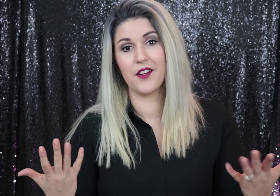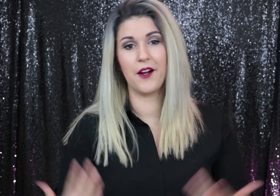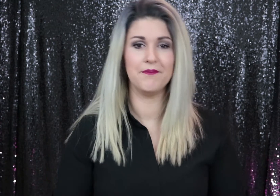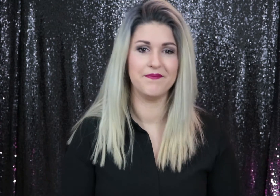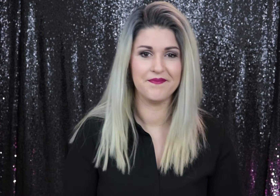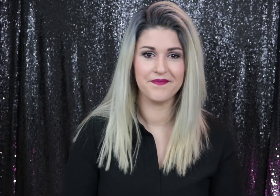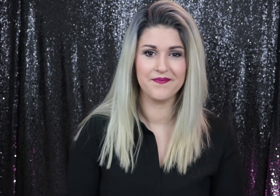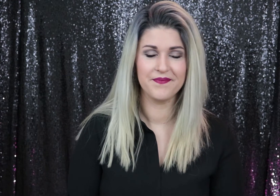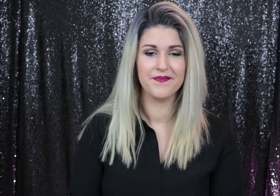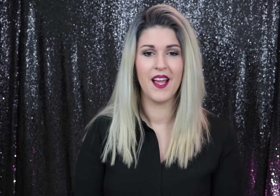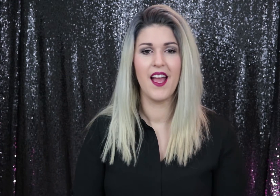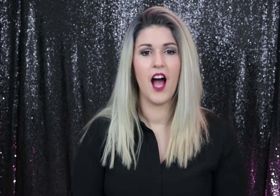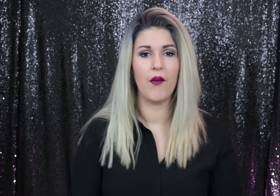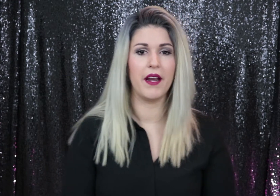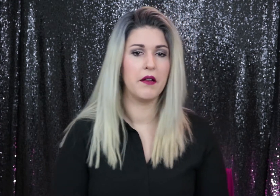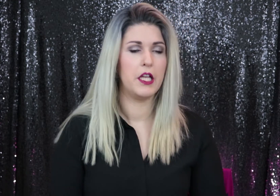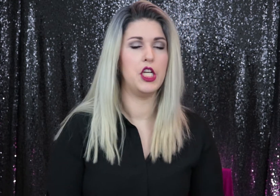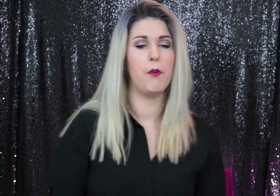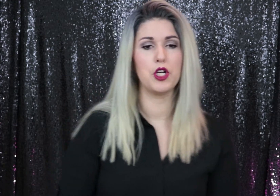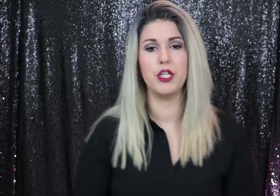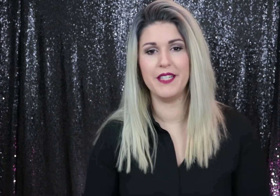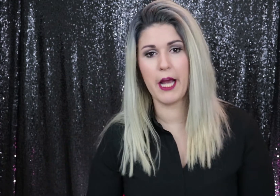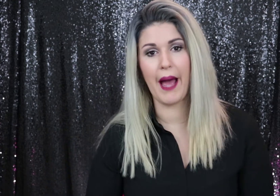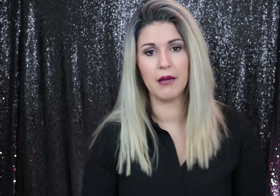there you go. All right. No more Jeeva demo